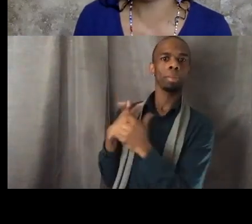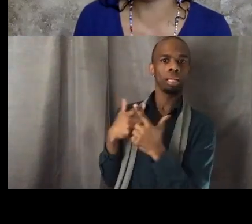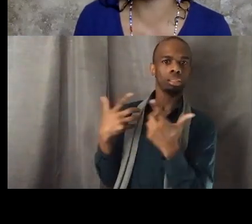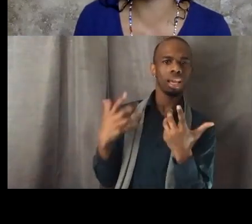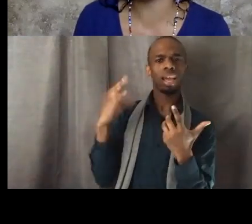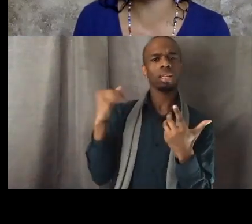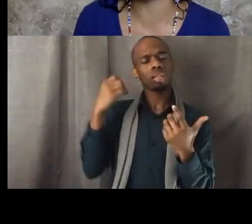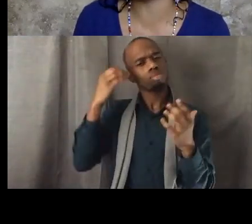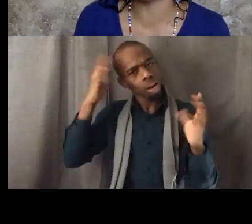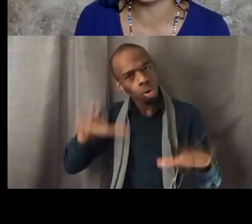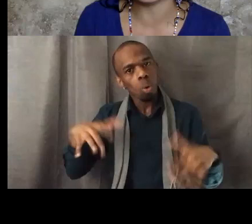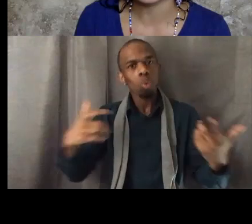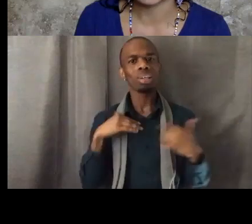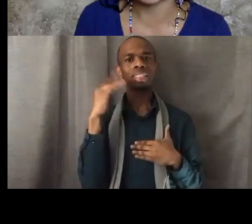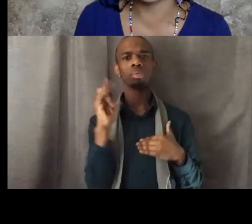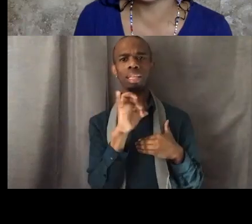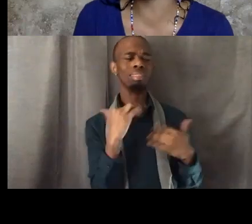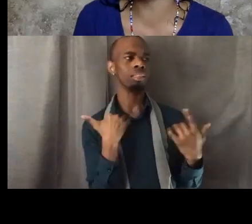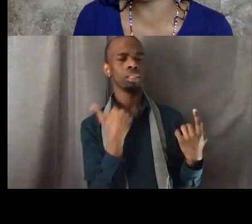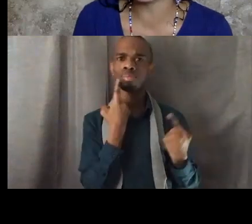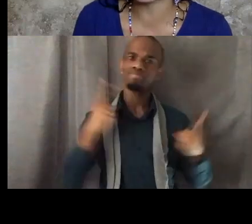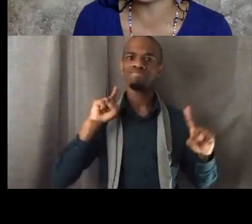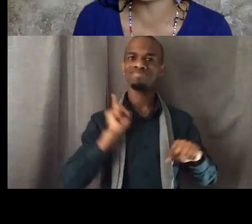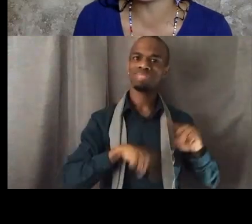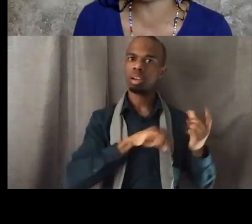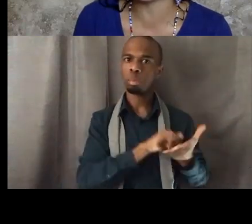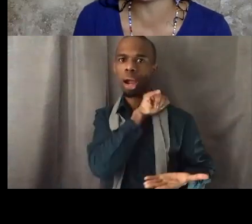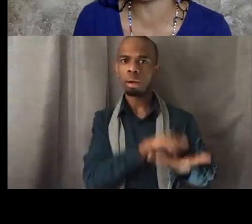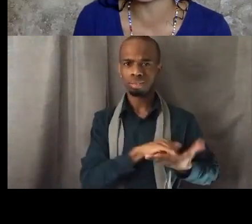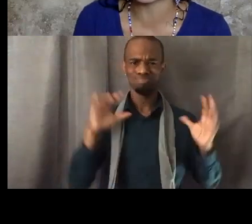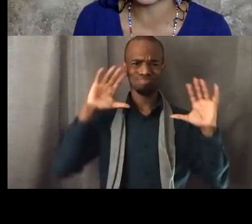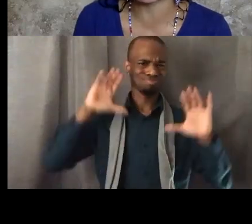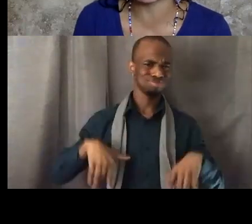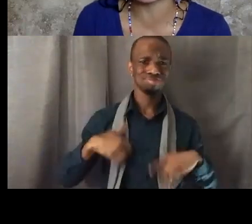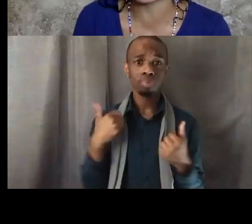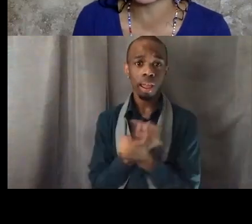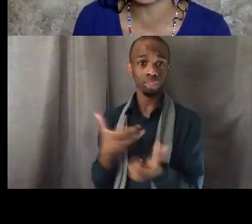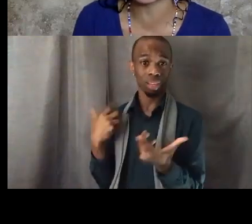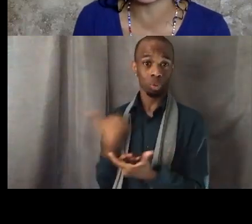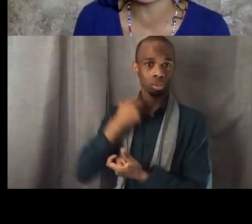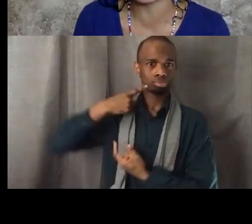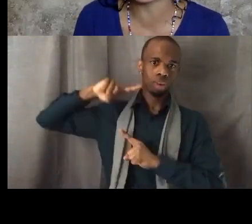an unachievable feat. Everything is achievable if we're willing, if we're willing to do the work, right?